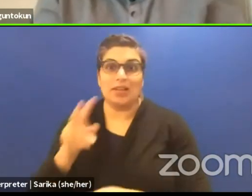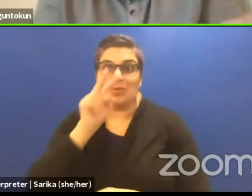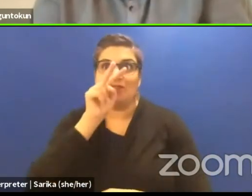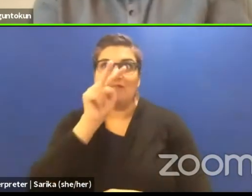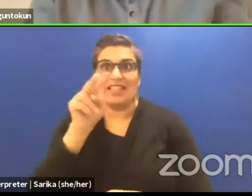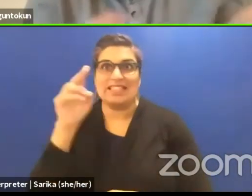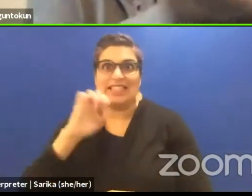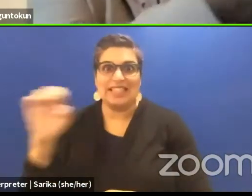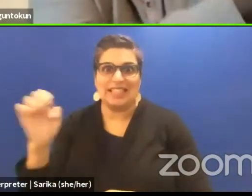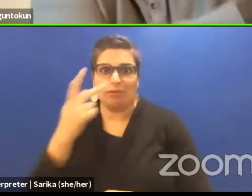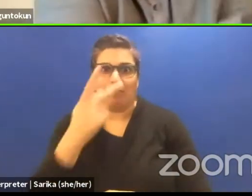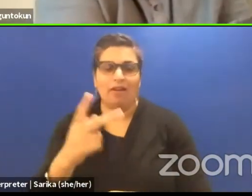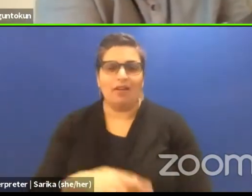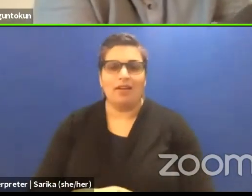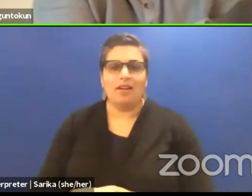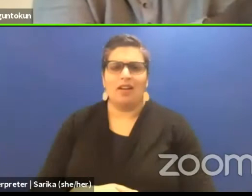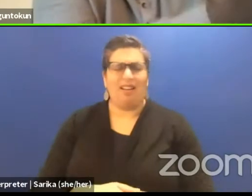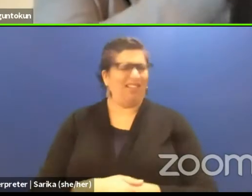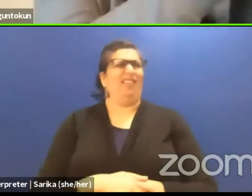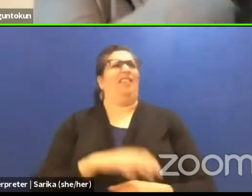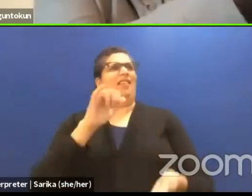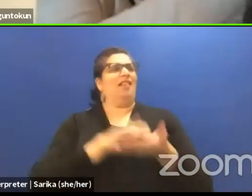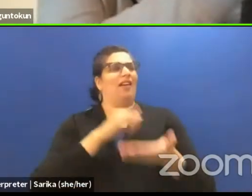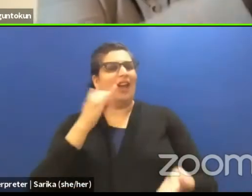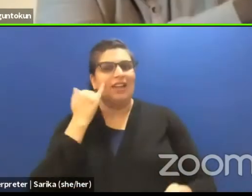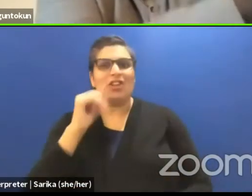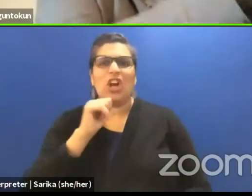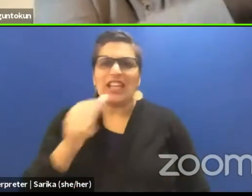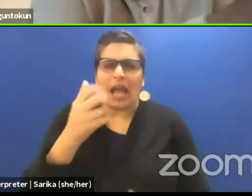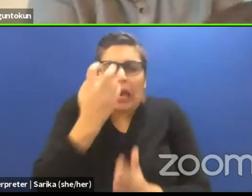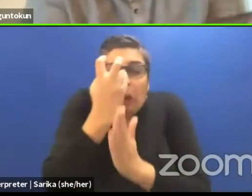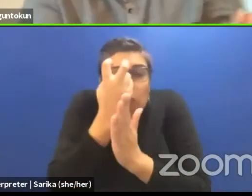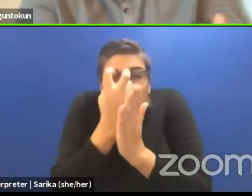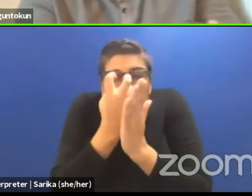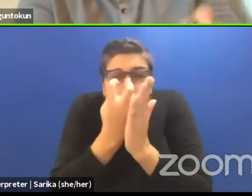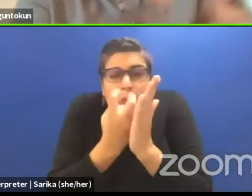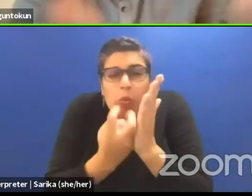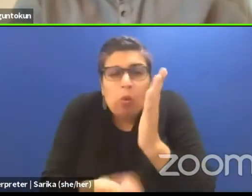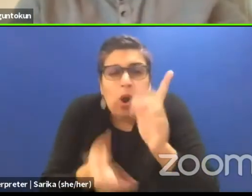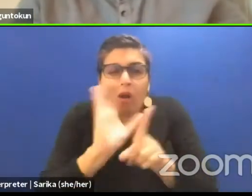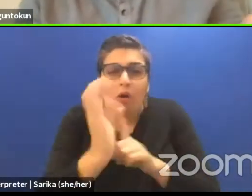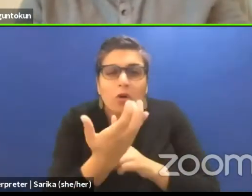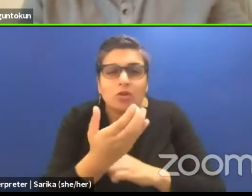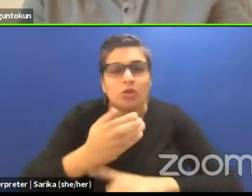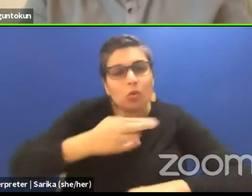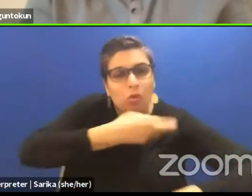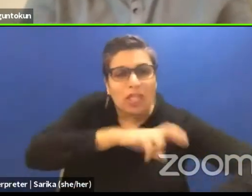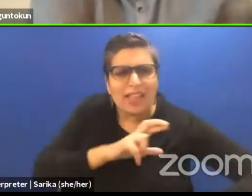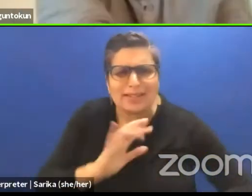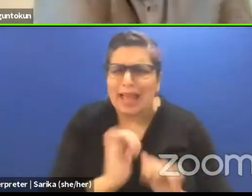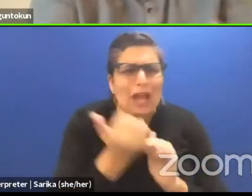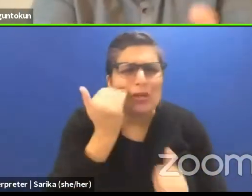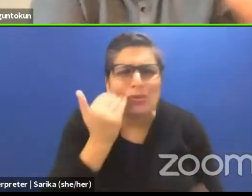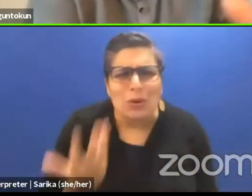How do that if you are not, if you're not immersed in it. So that's what I'm saying, things like that then,